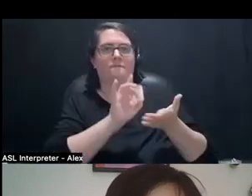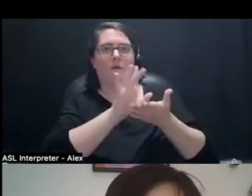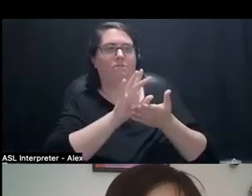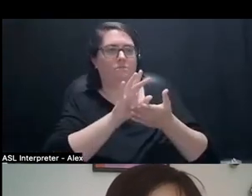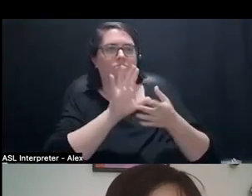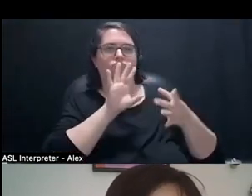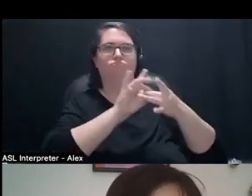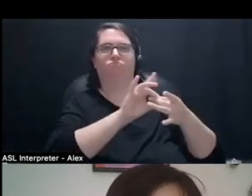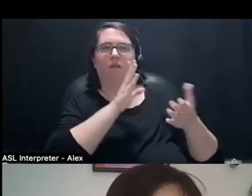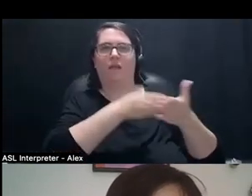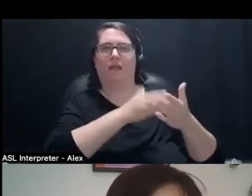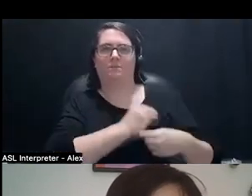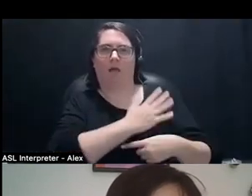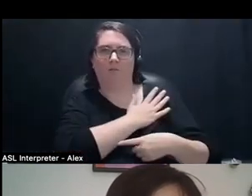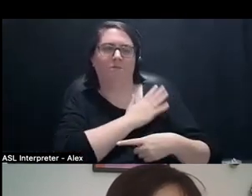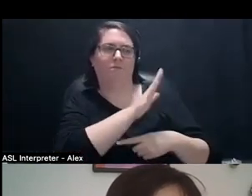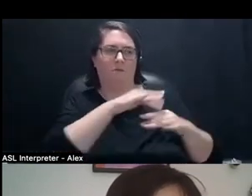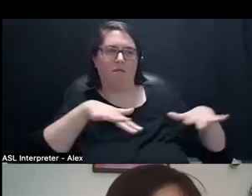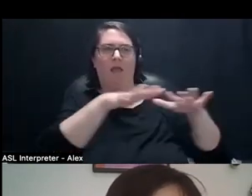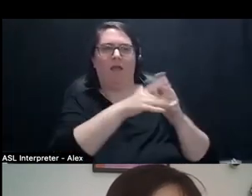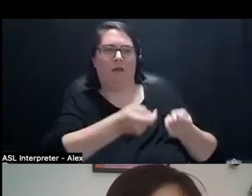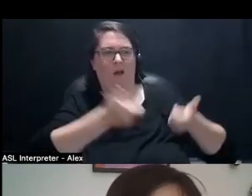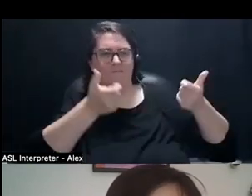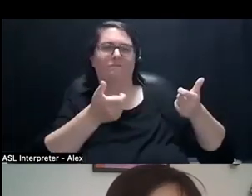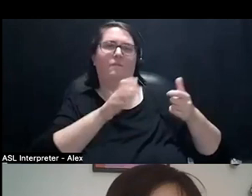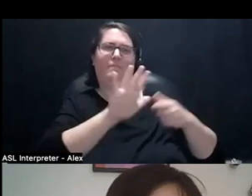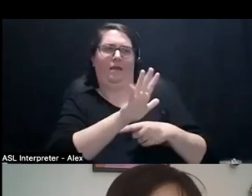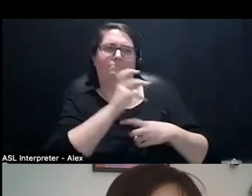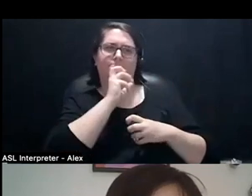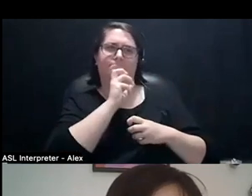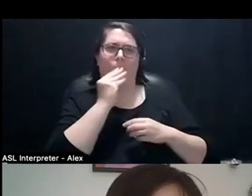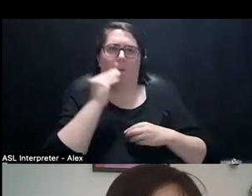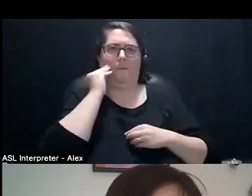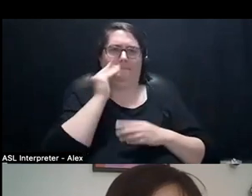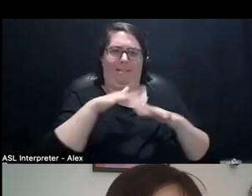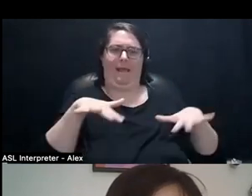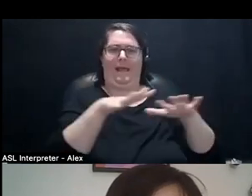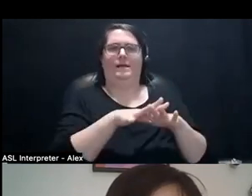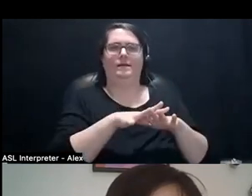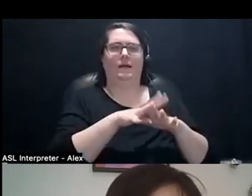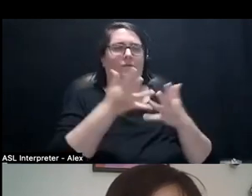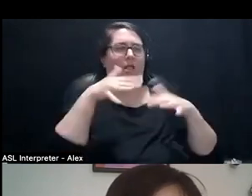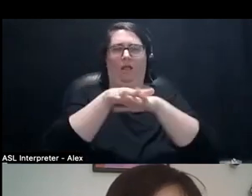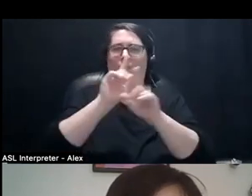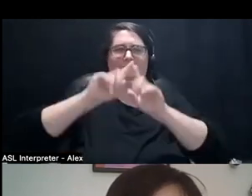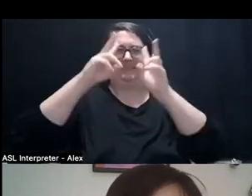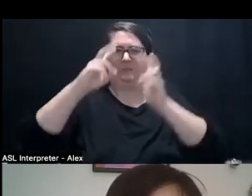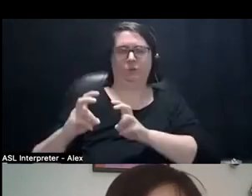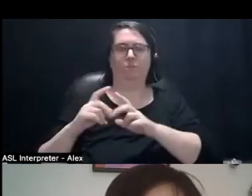from their land, to dispossess them from their ancestral land, intersect with many issues, but especially intersect